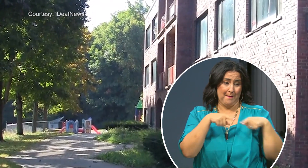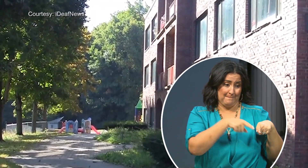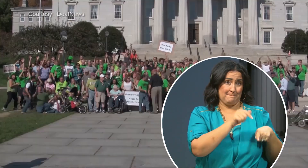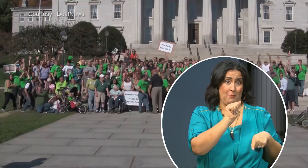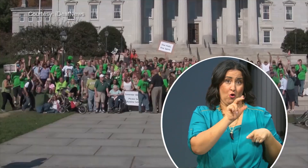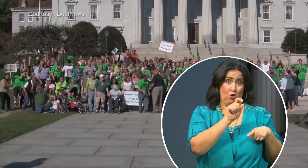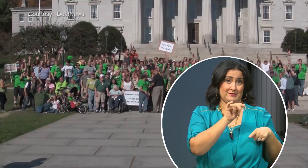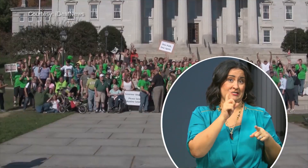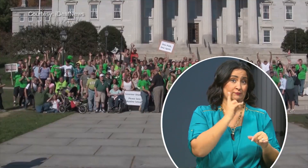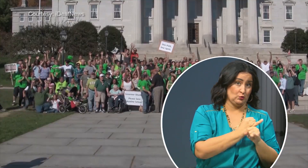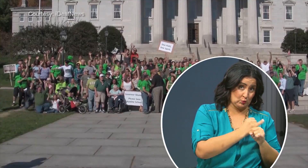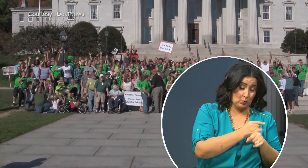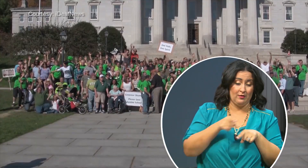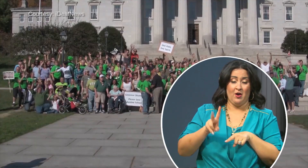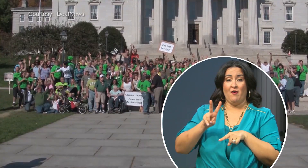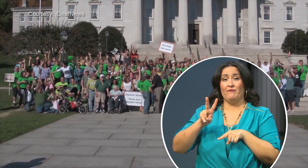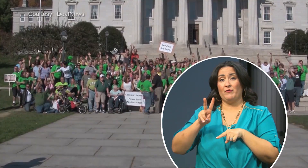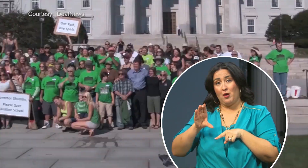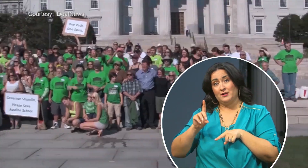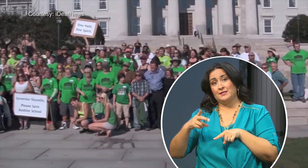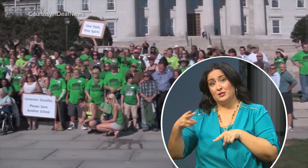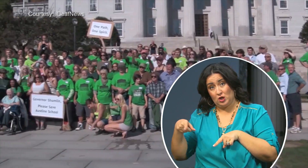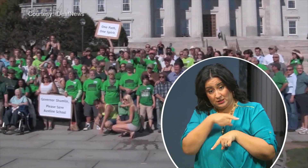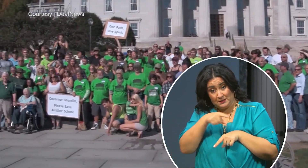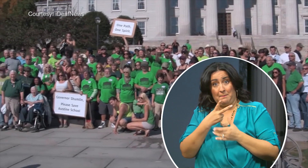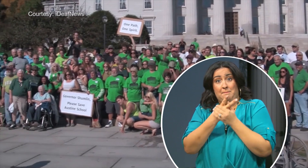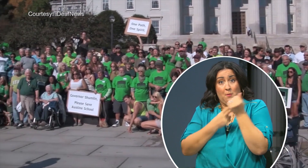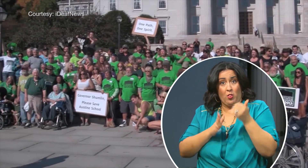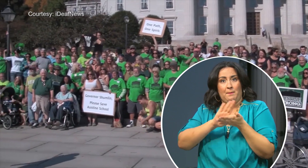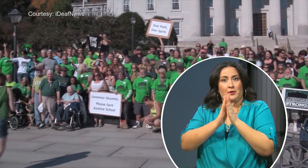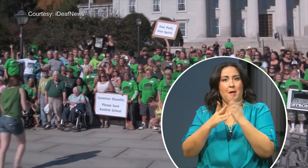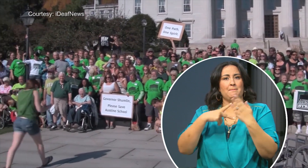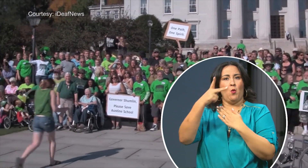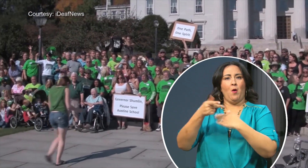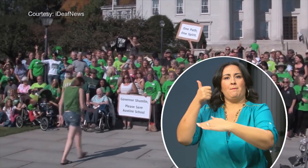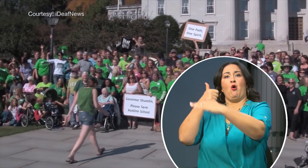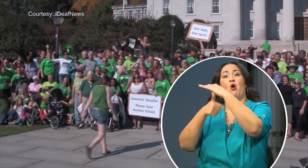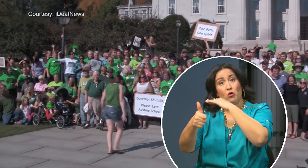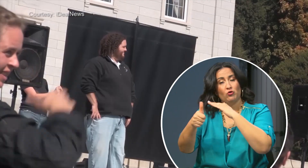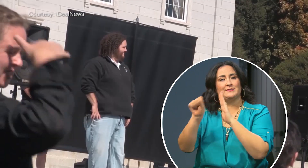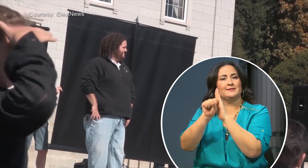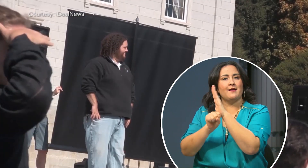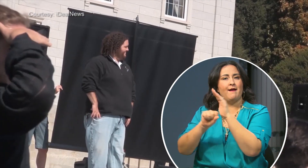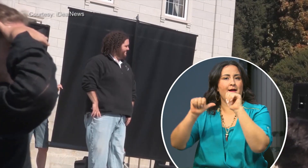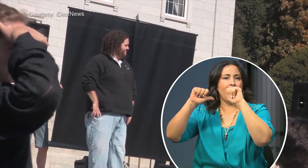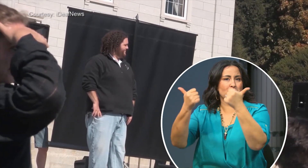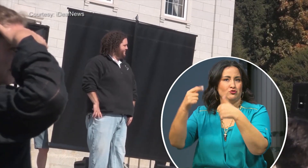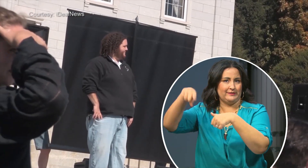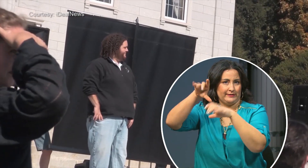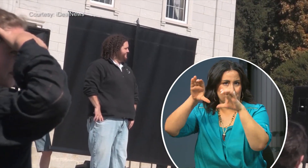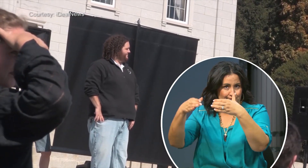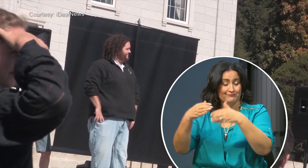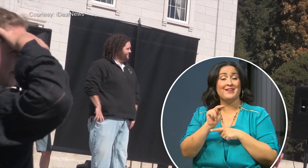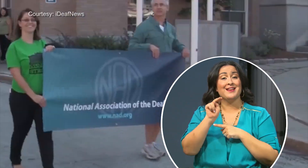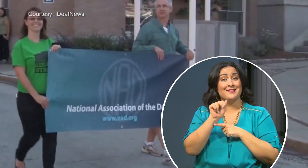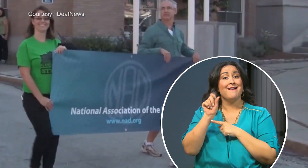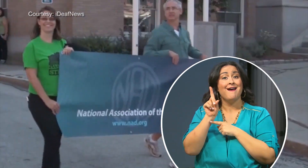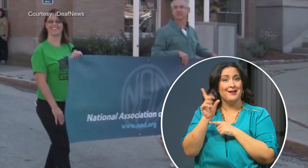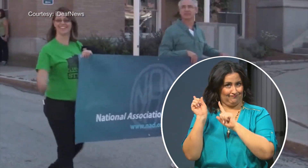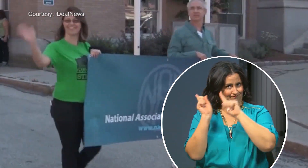part of the state agency. The National Association of the Deaf came to the rally in support.